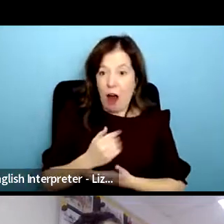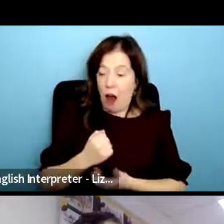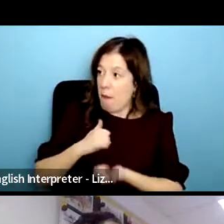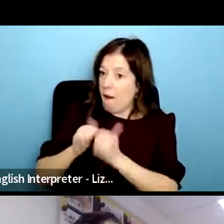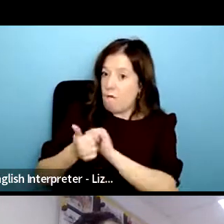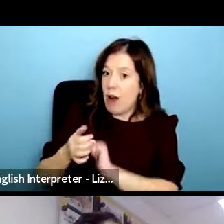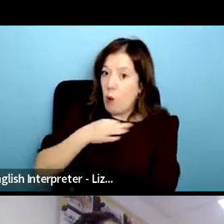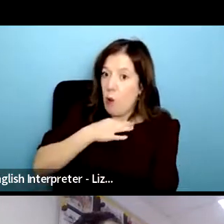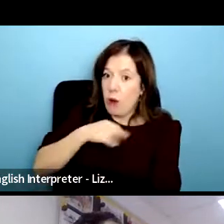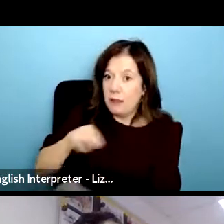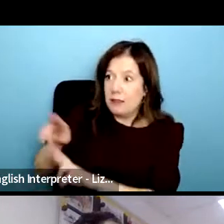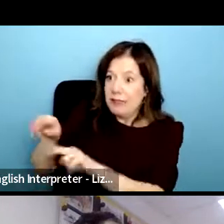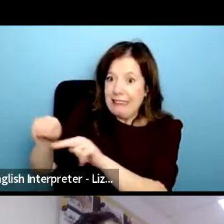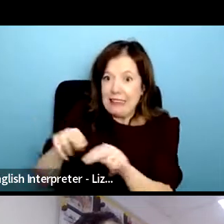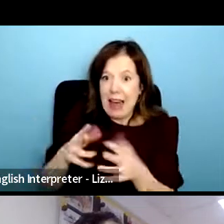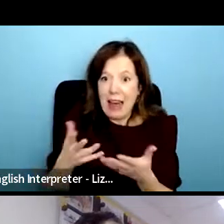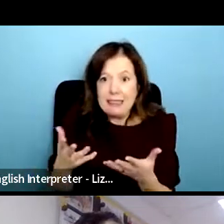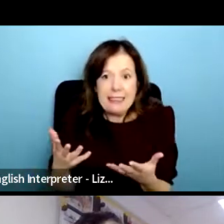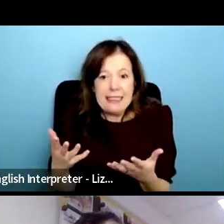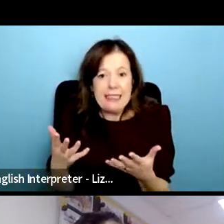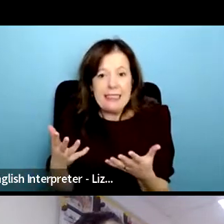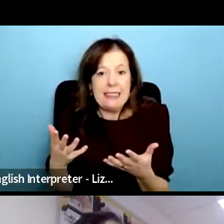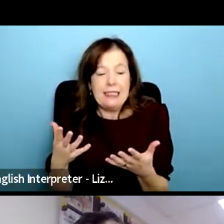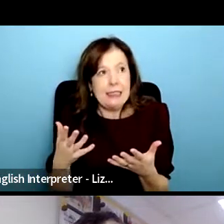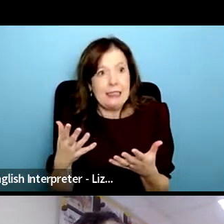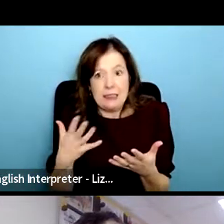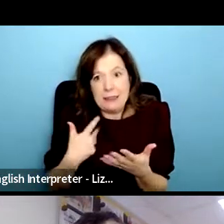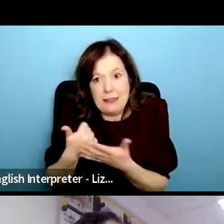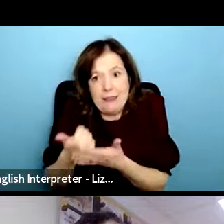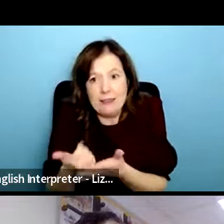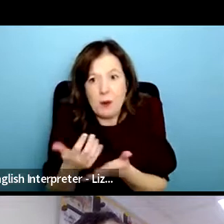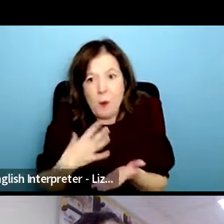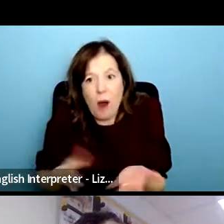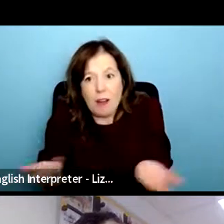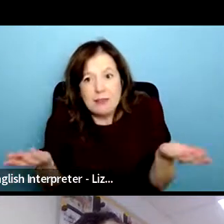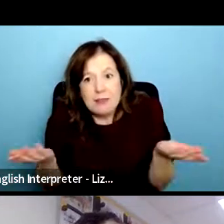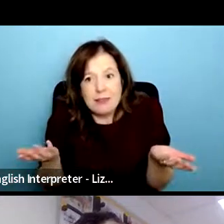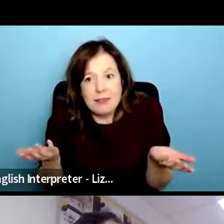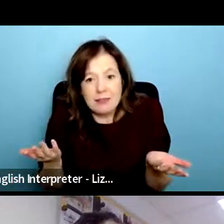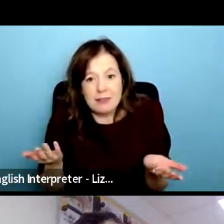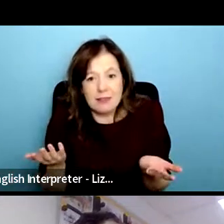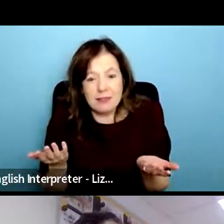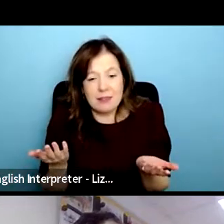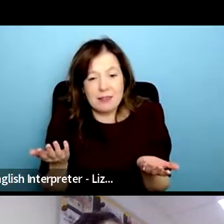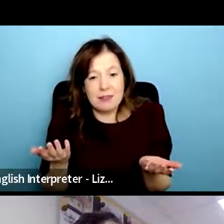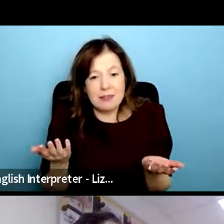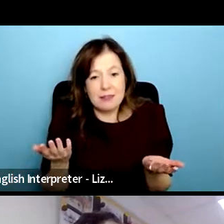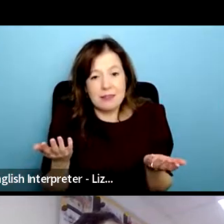true and so we're doing this because it's not out there but that piece about doing that work with